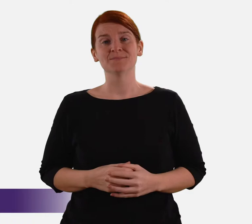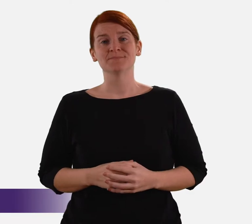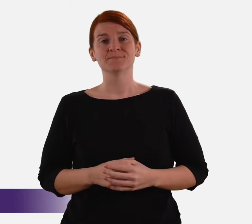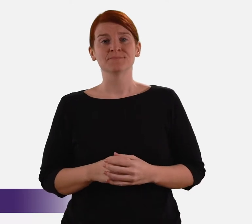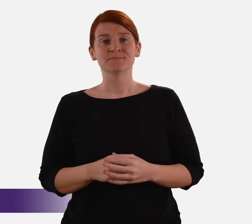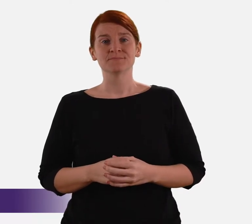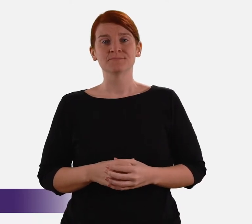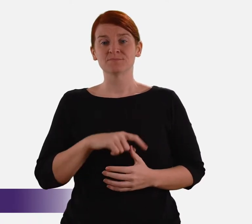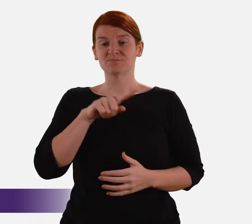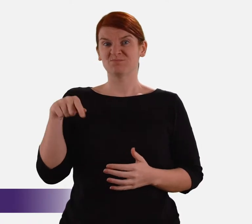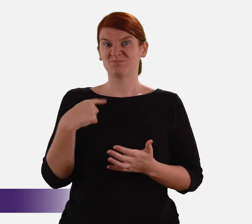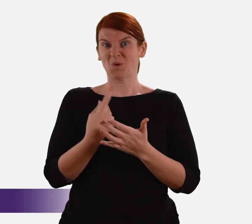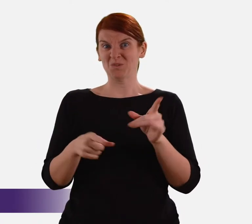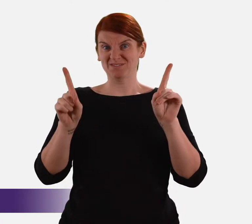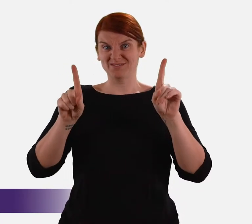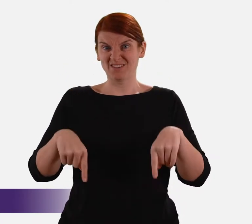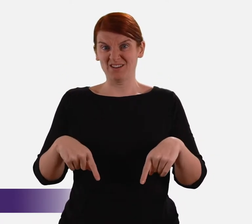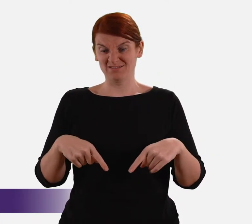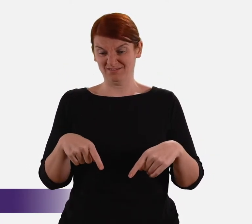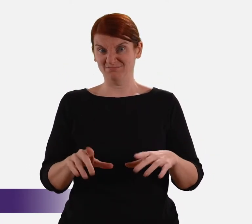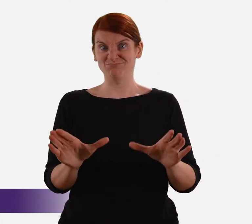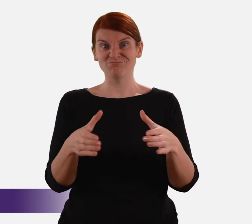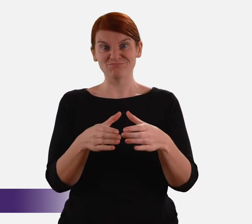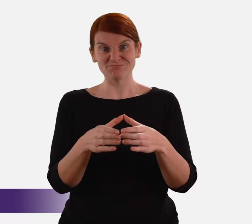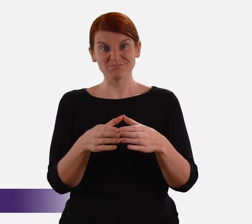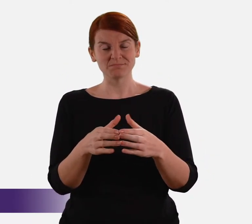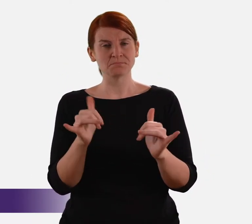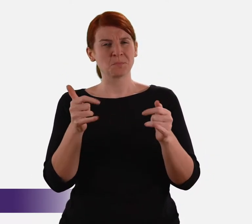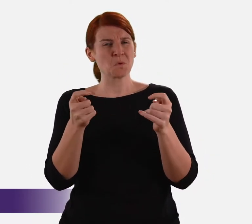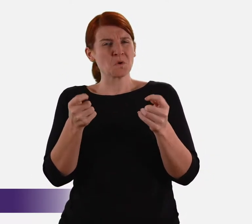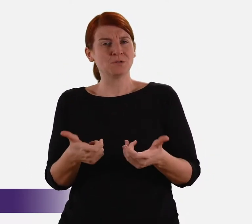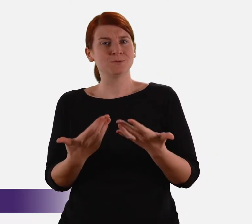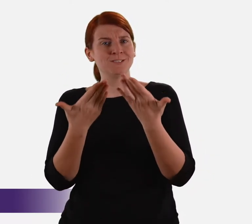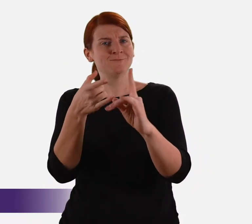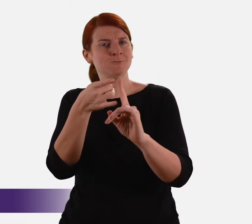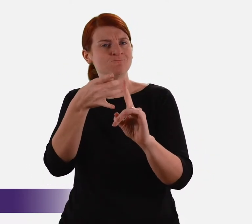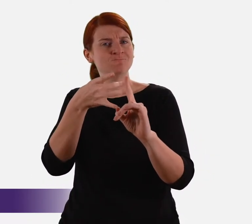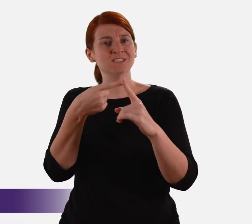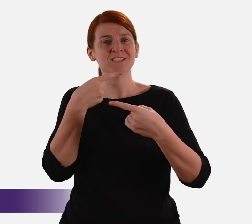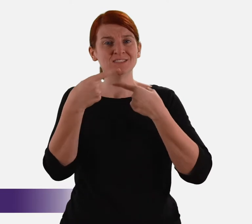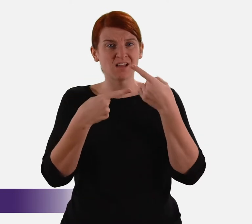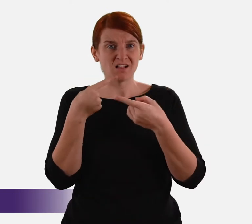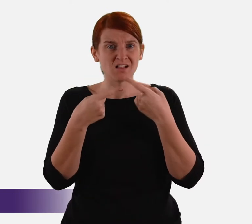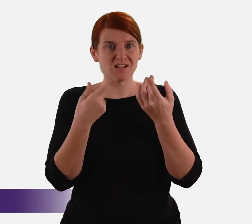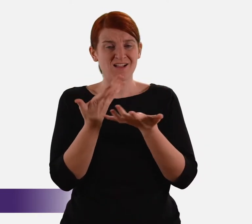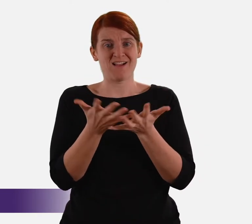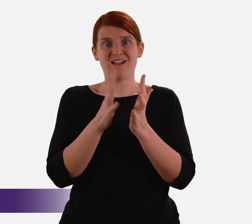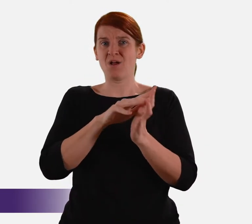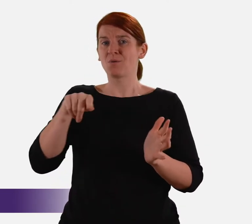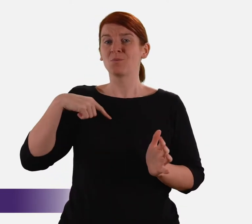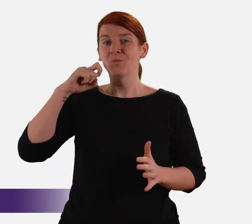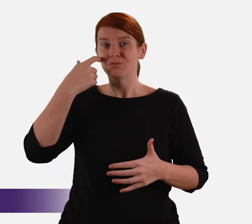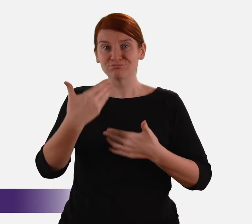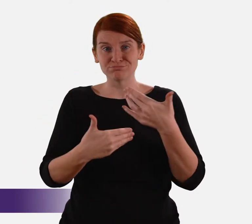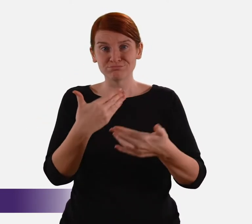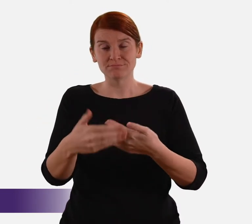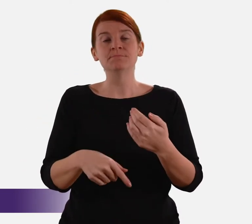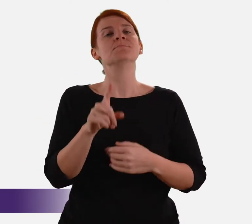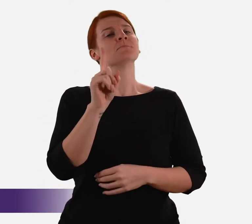Because we are only in the early stages of the Commission’s life it is perhaps premature to give precise details as to how we will operate.